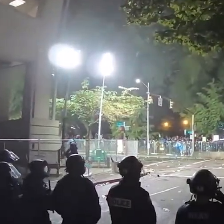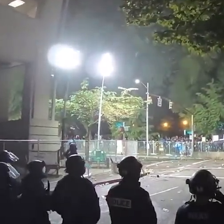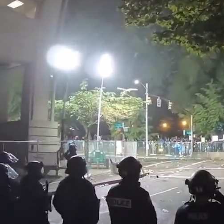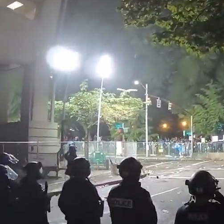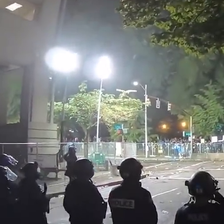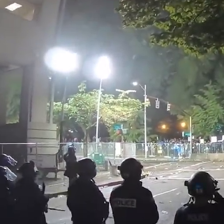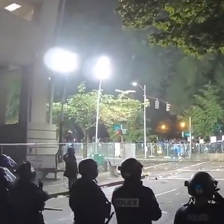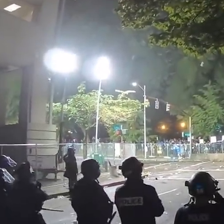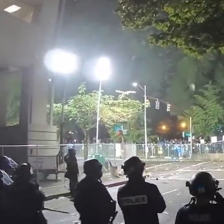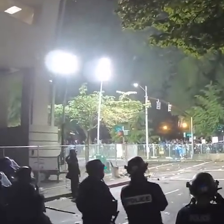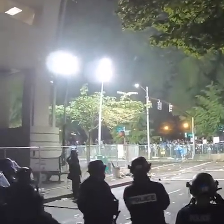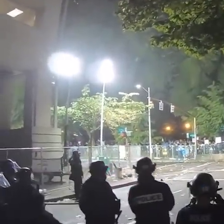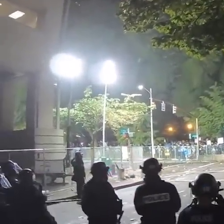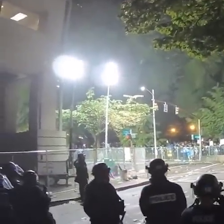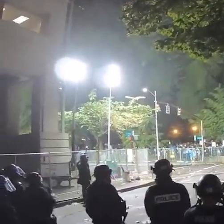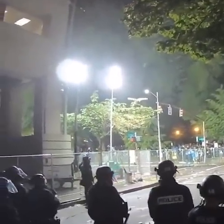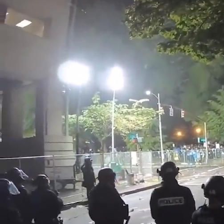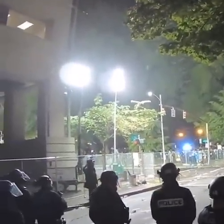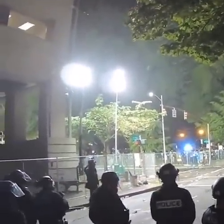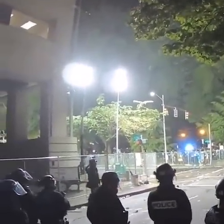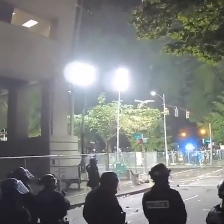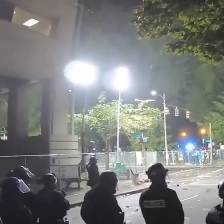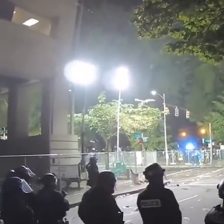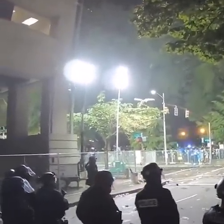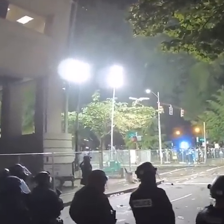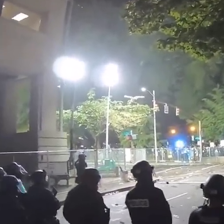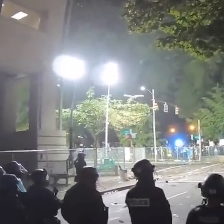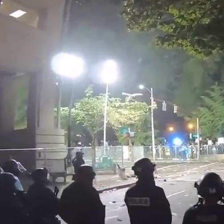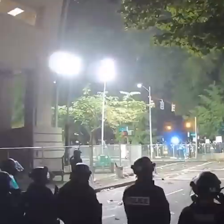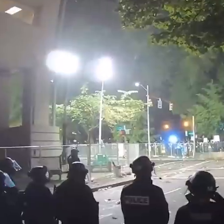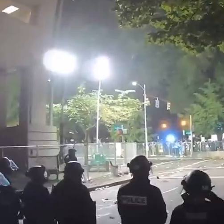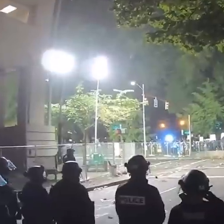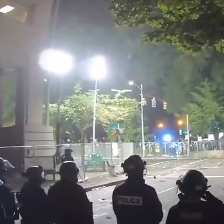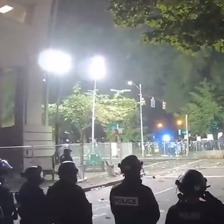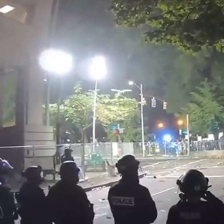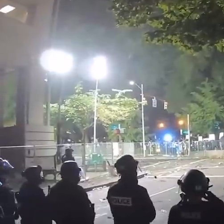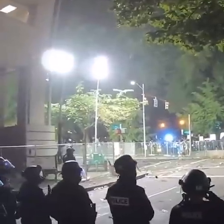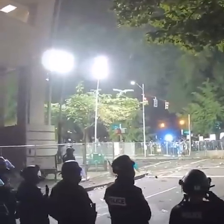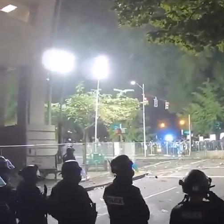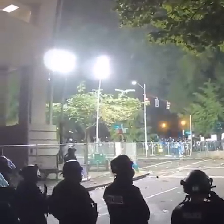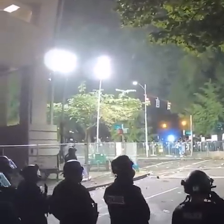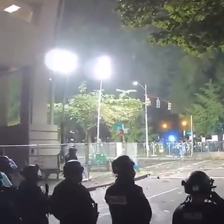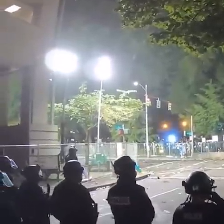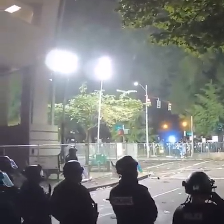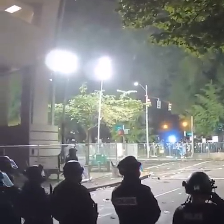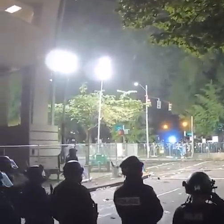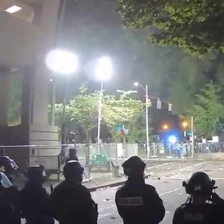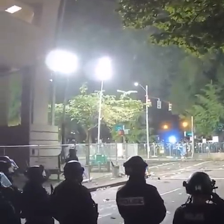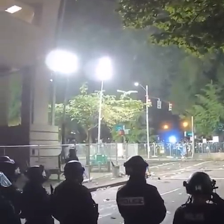shined in officer's eyes, at a couple of different points, this officer over here on the right.